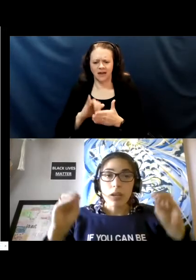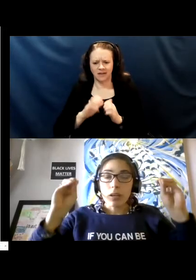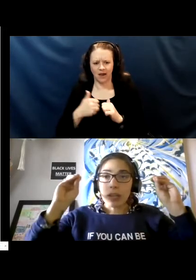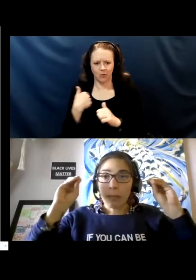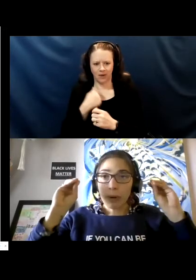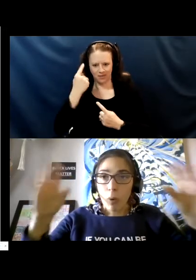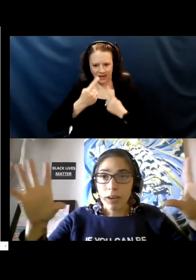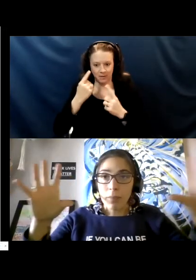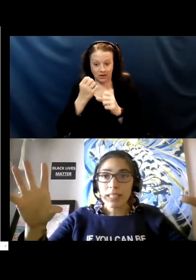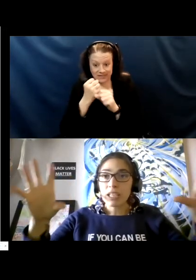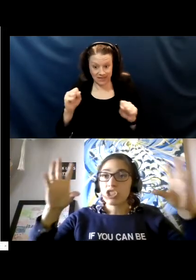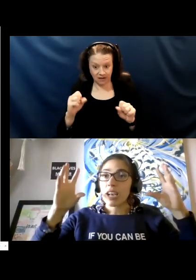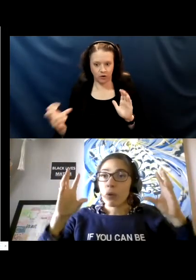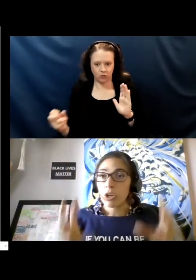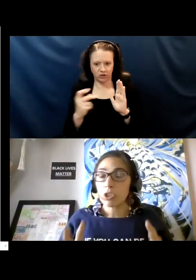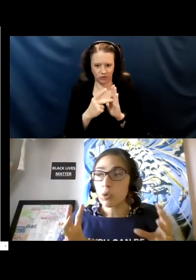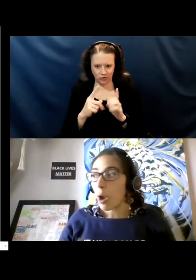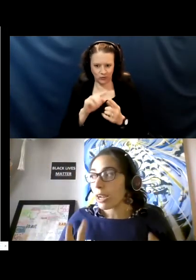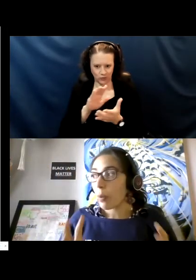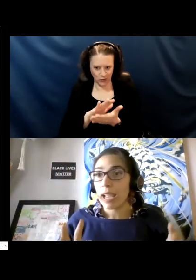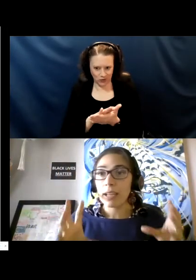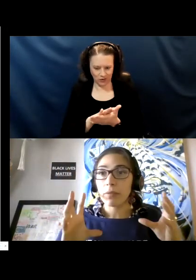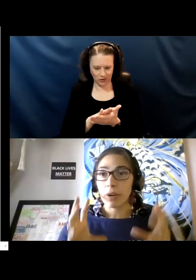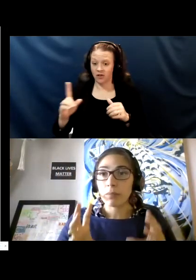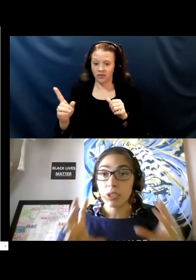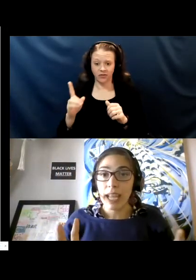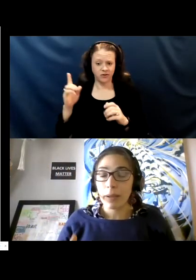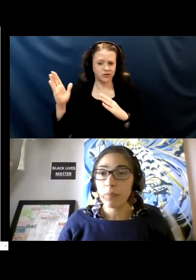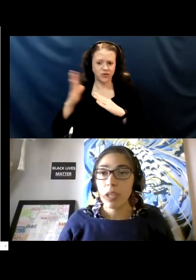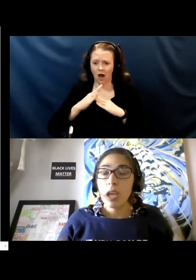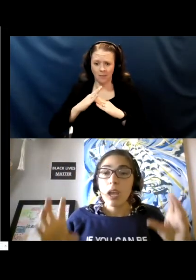Number one message that I want you to walk away from today